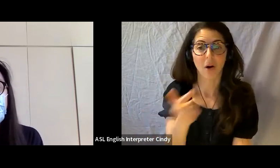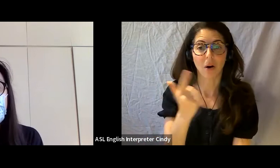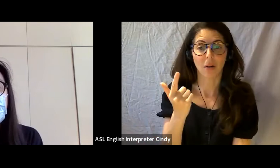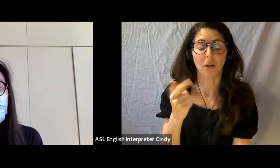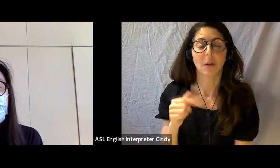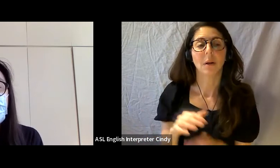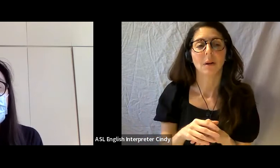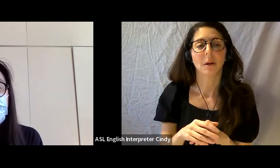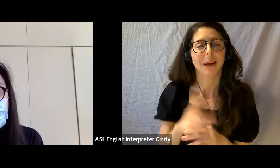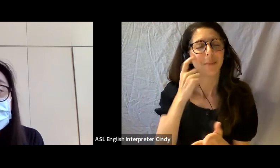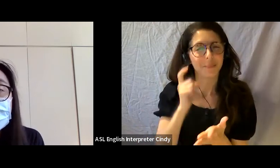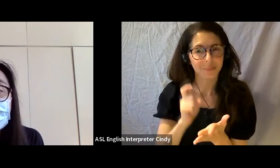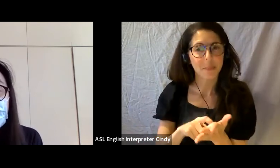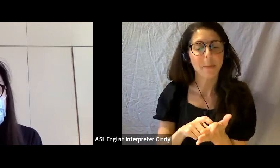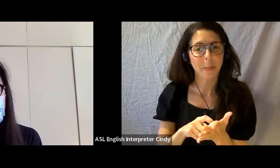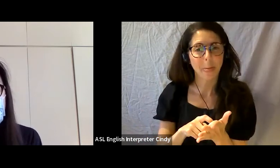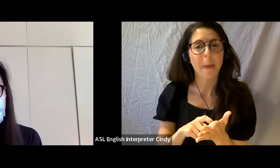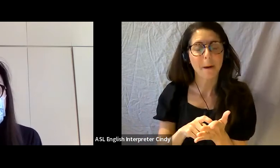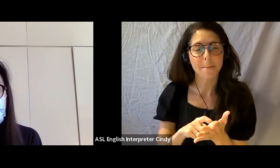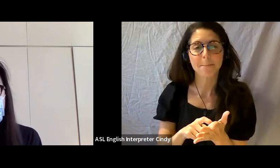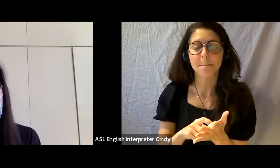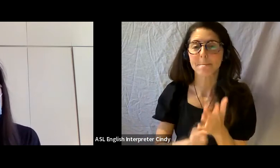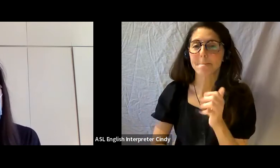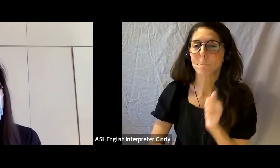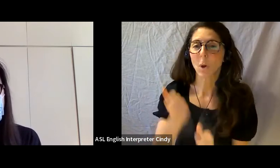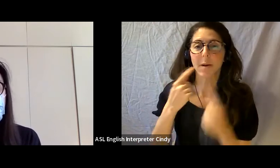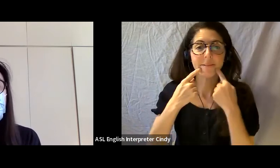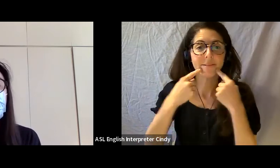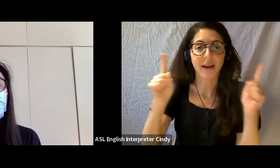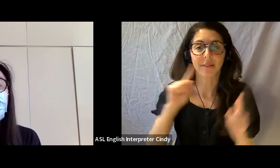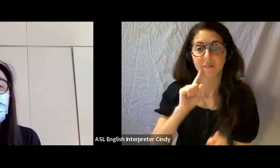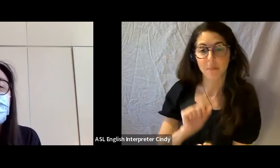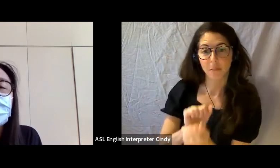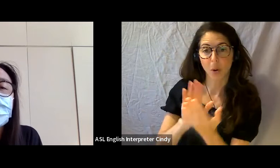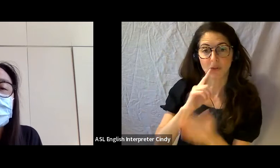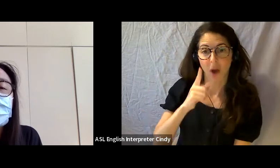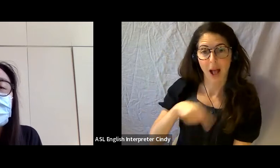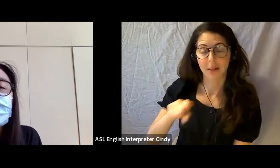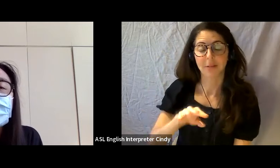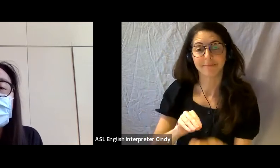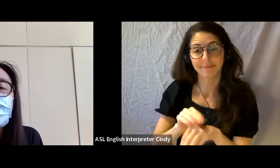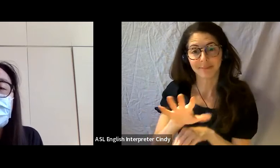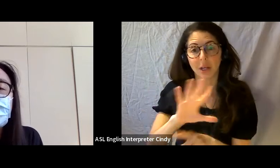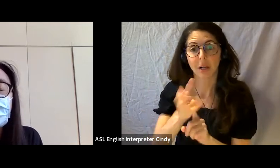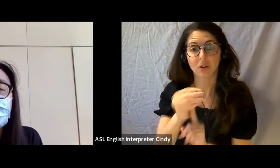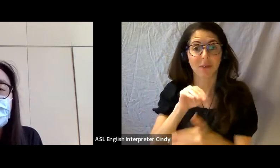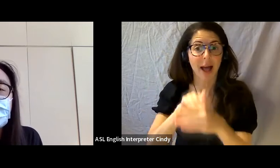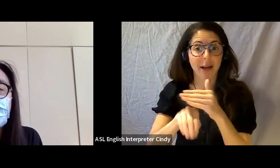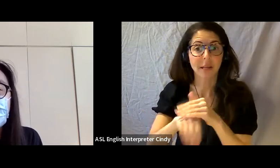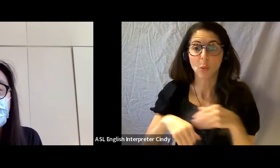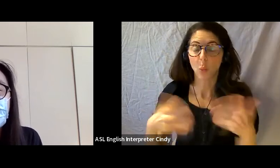the most effective approach for us to creating a culture of access is through centering the community we serve,